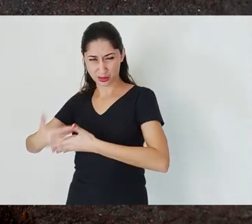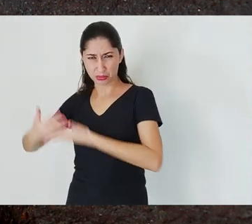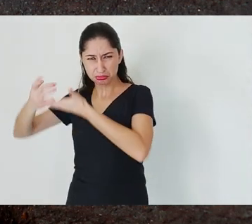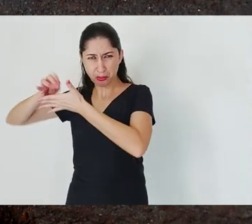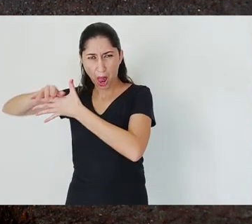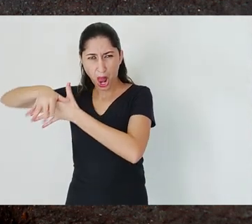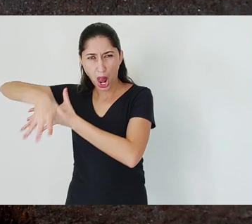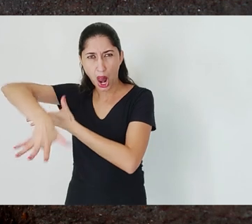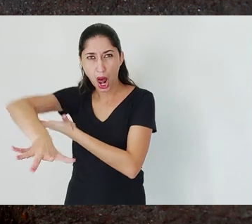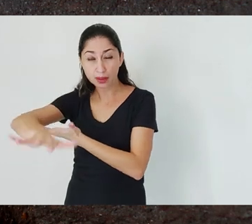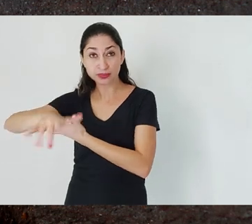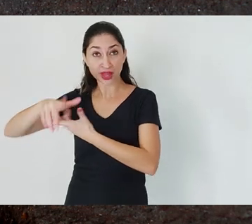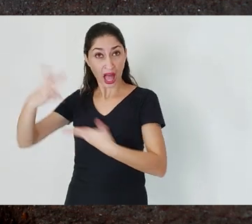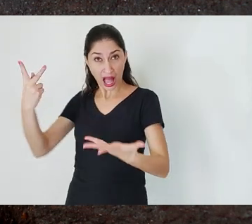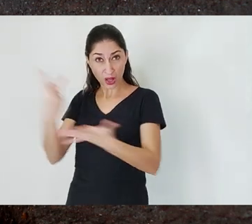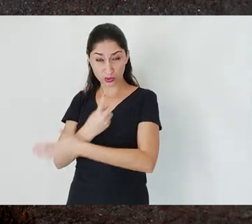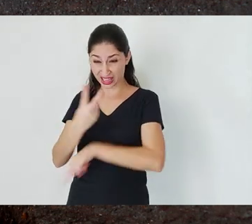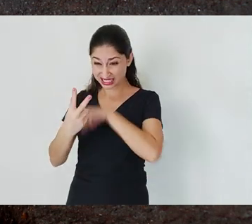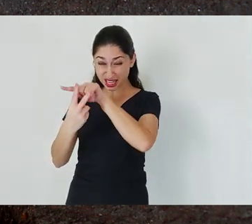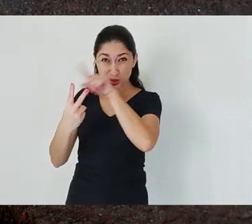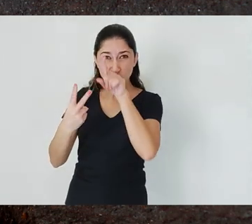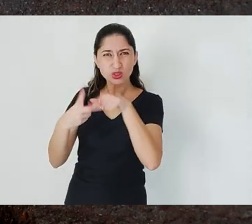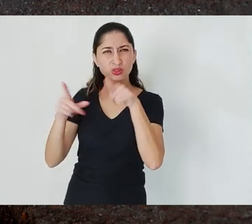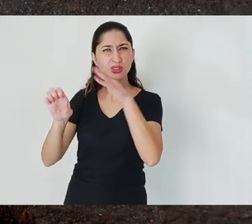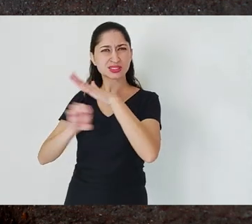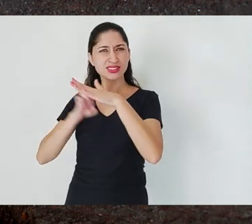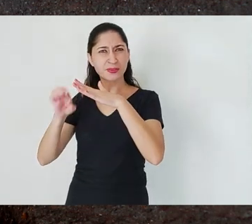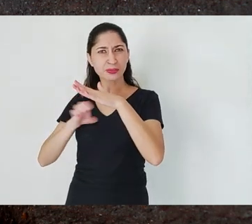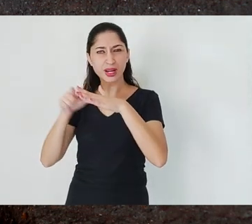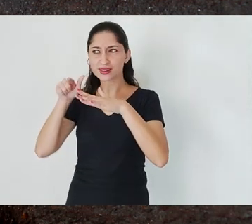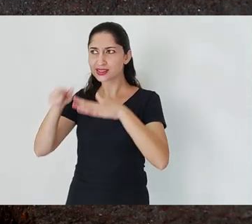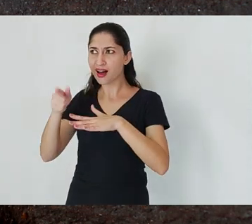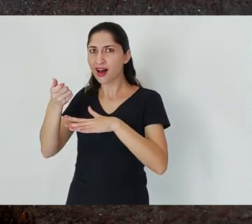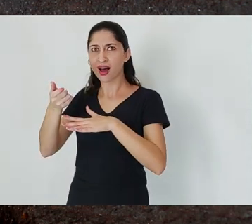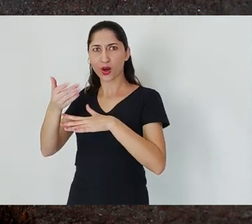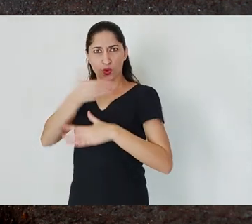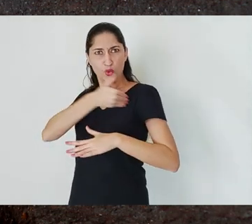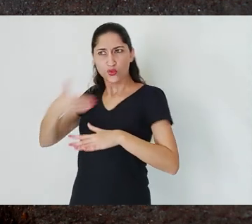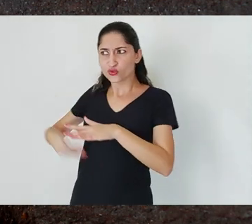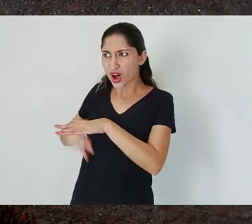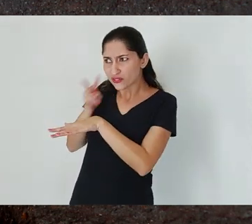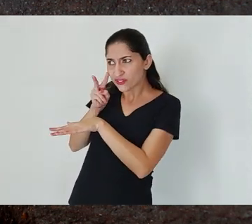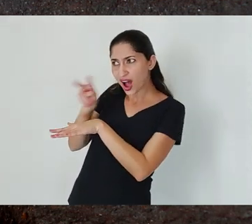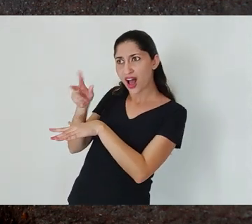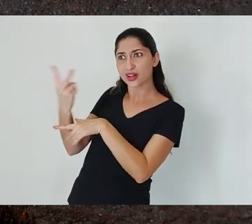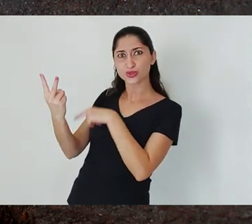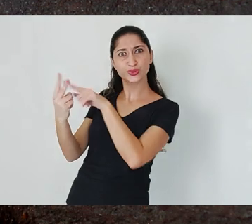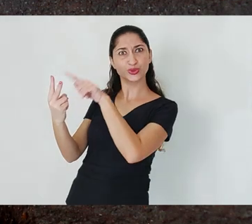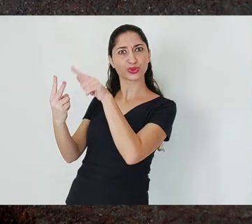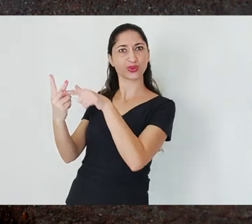they are a defaulting company that is still considered by the State as a priority